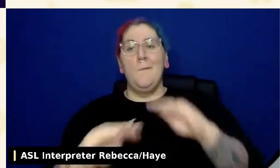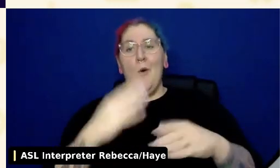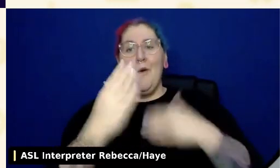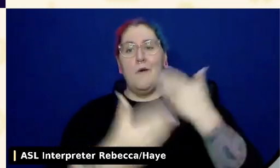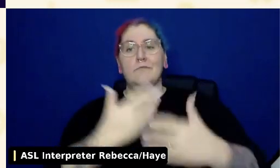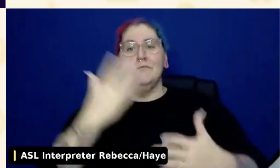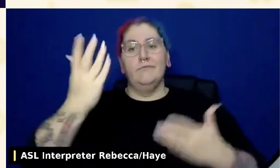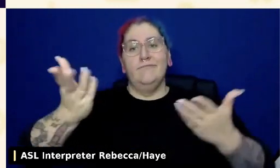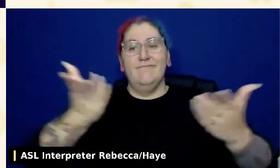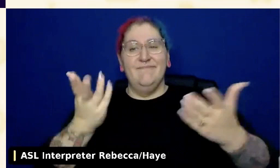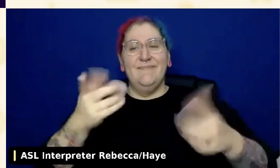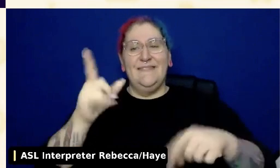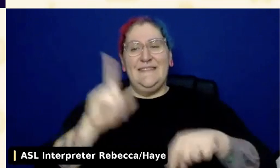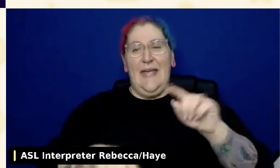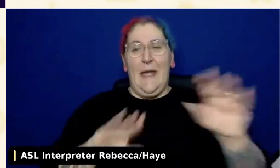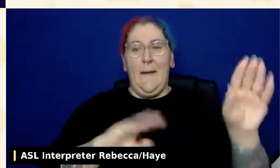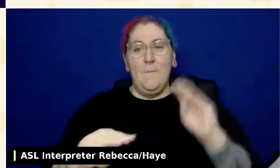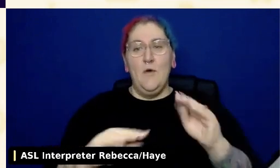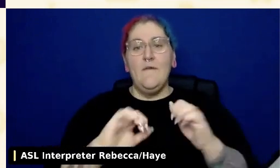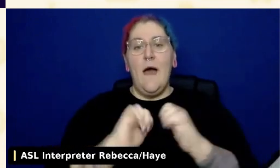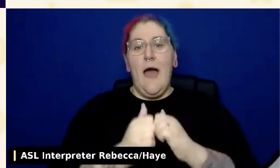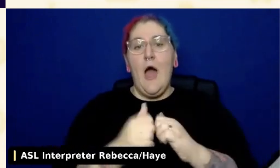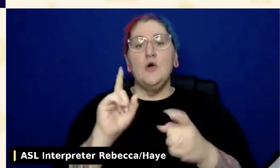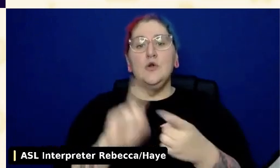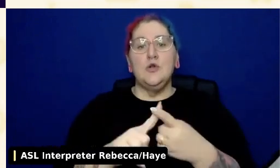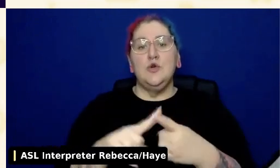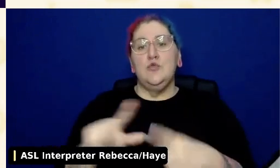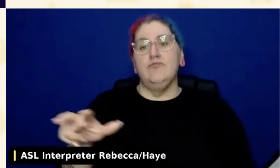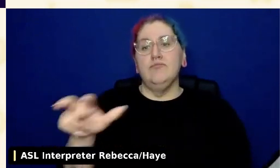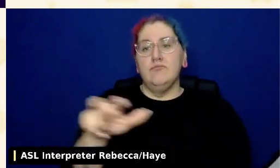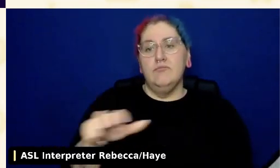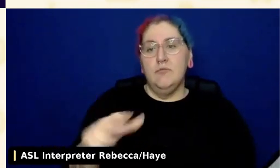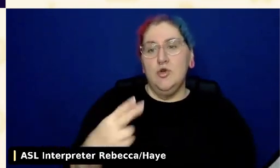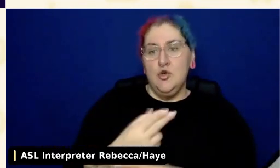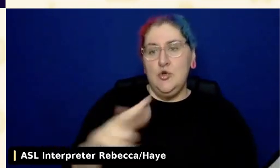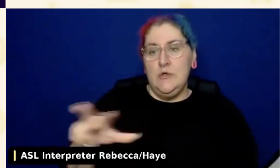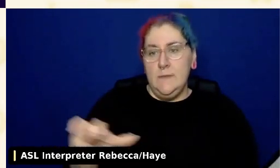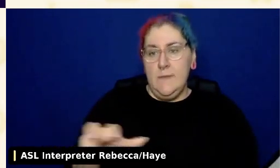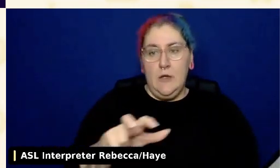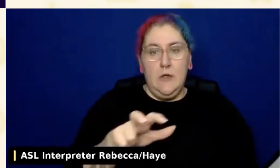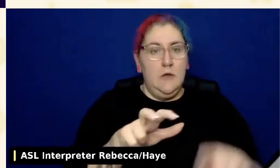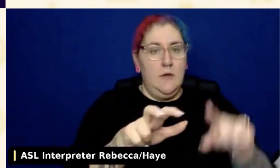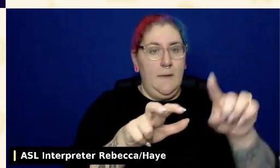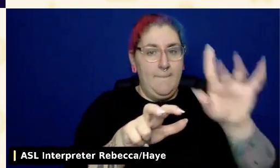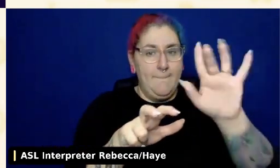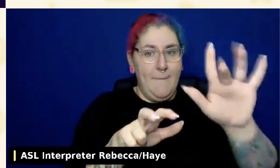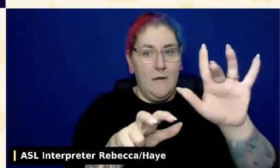This is a complicated question to unpack. First, what data is important here?